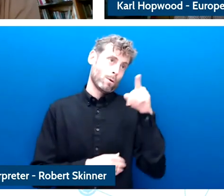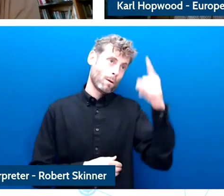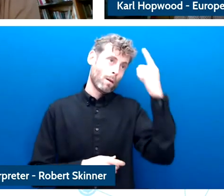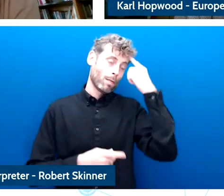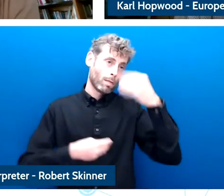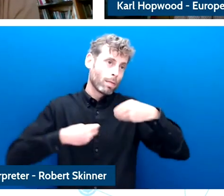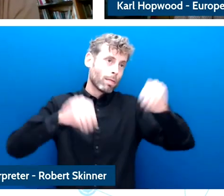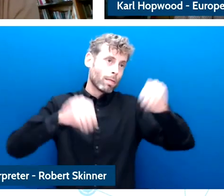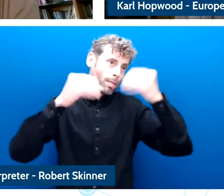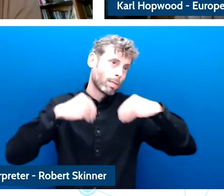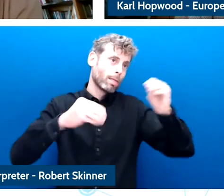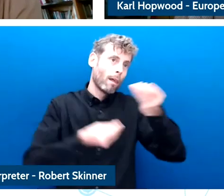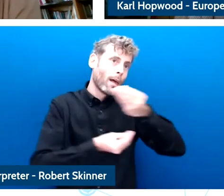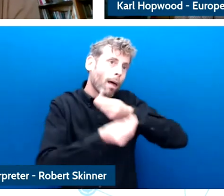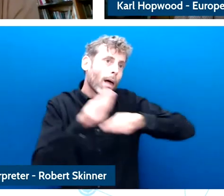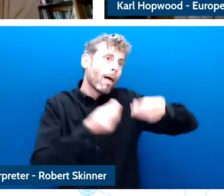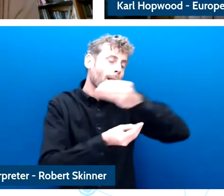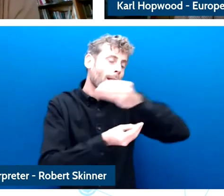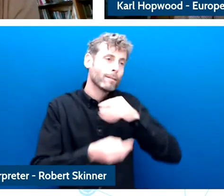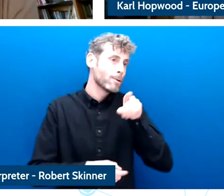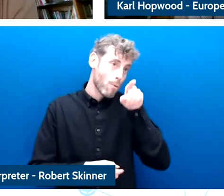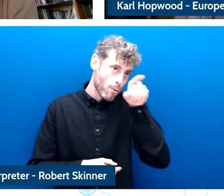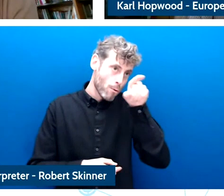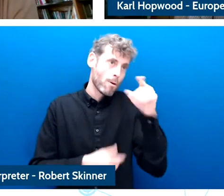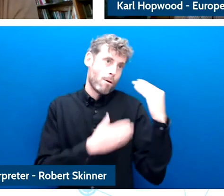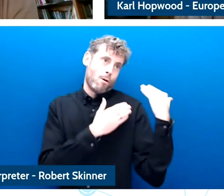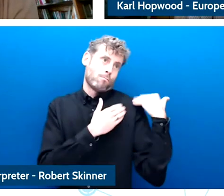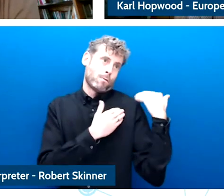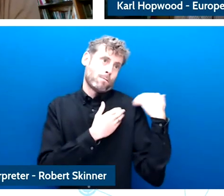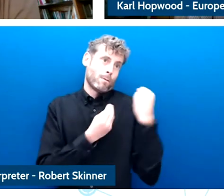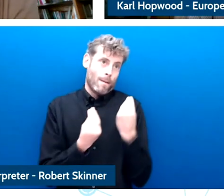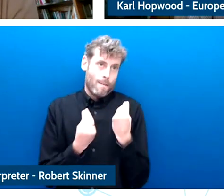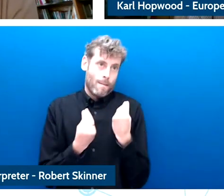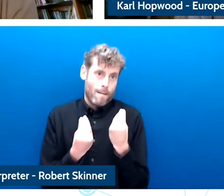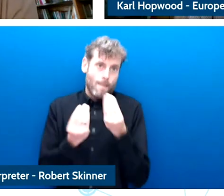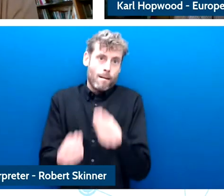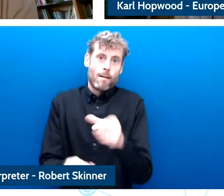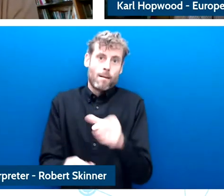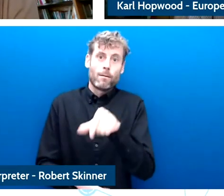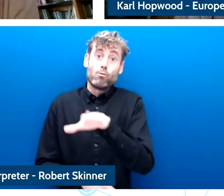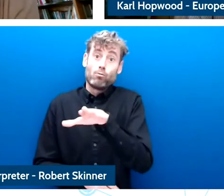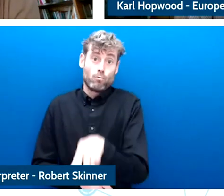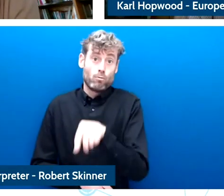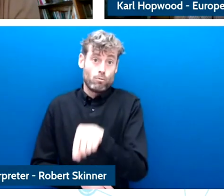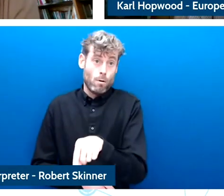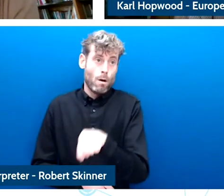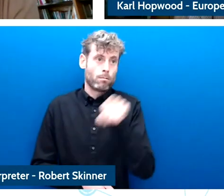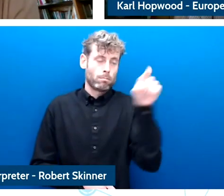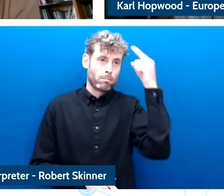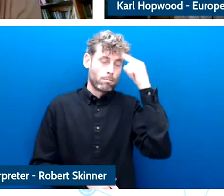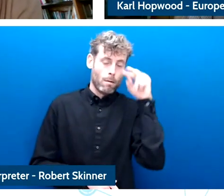and that they feel protected and that they are not composed to unnecessary